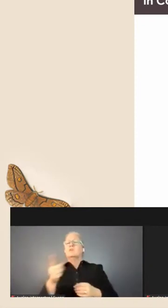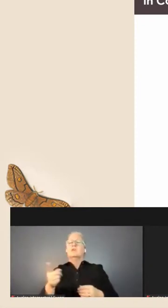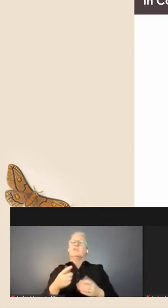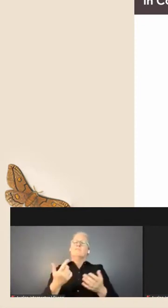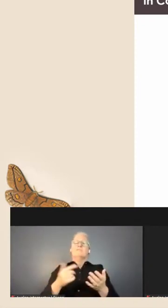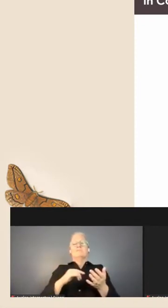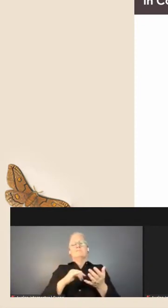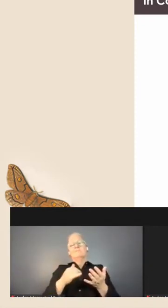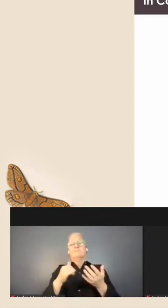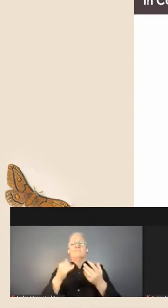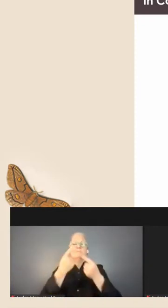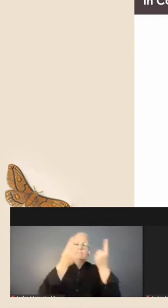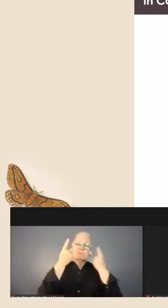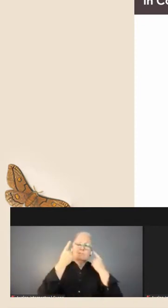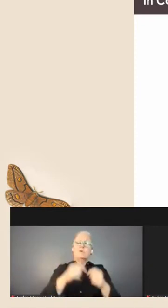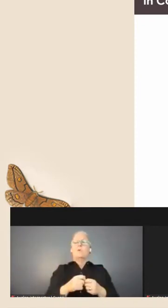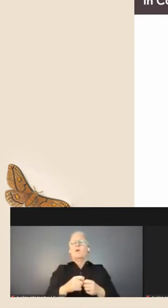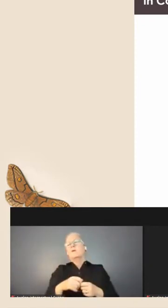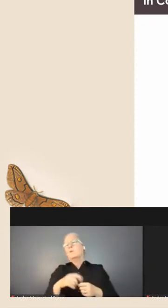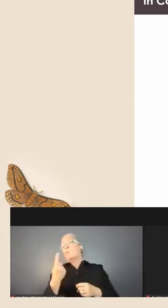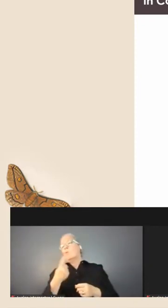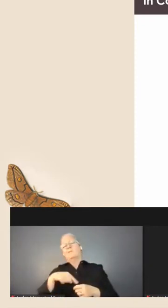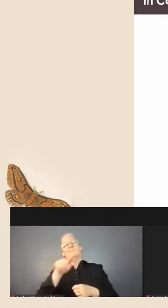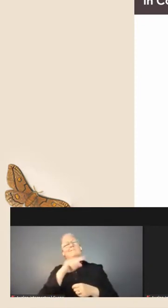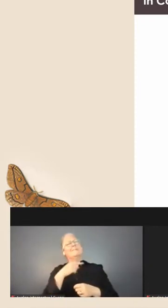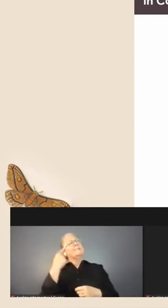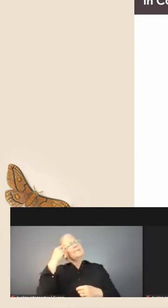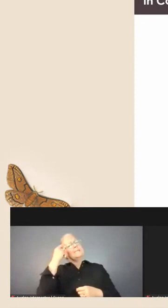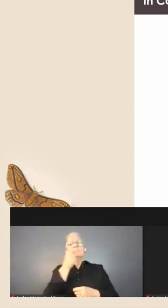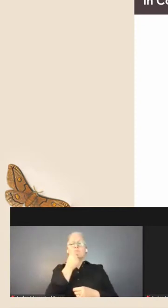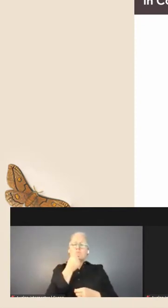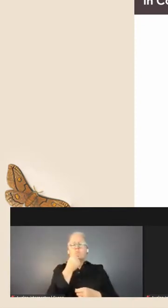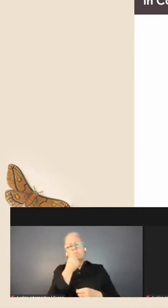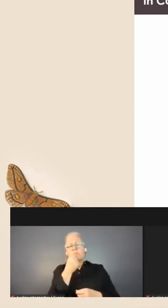and regional Victoria, who might be thinking of applying for the fellowship program?